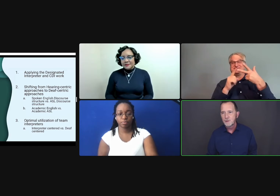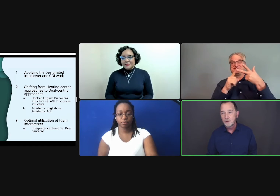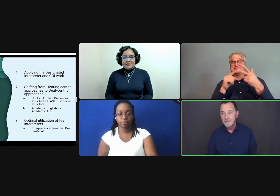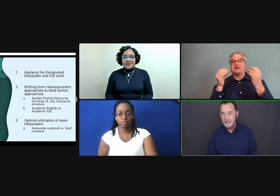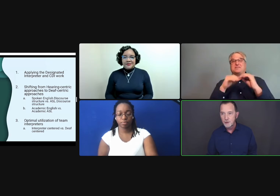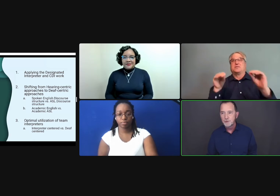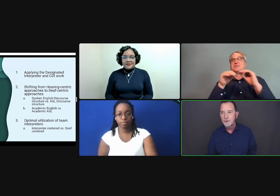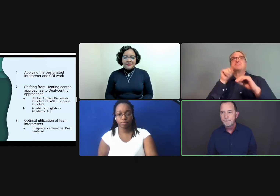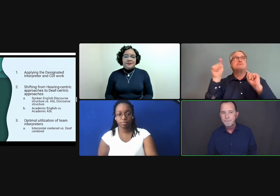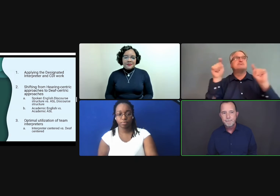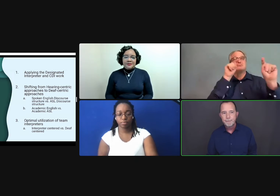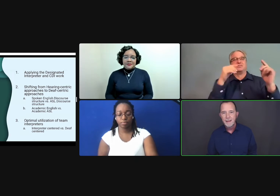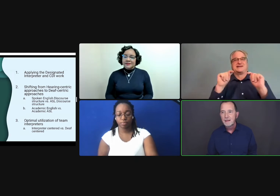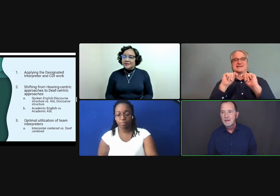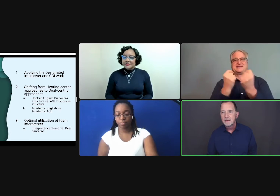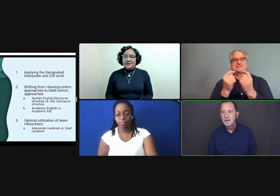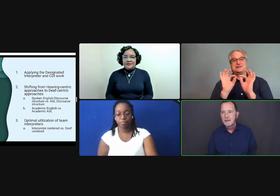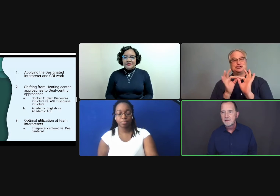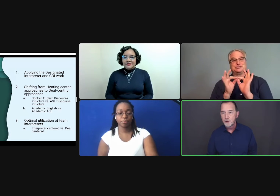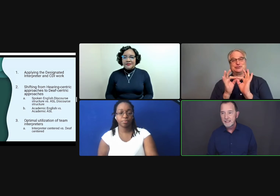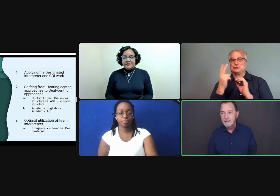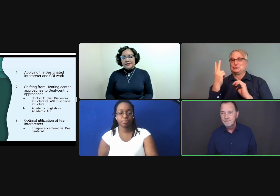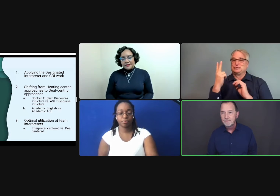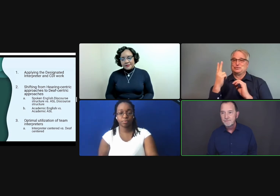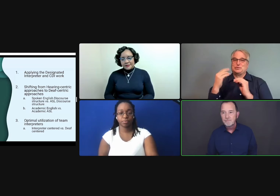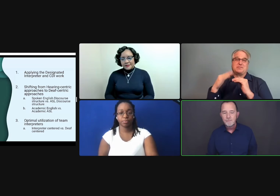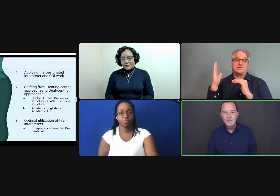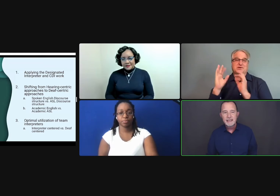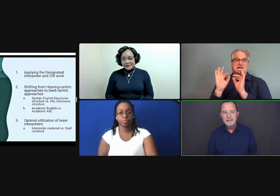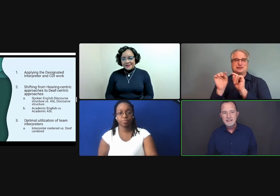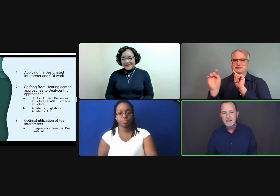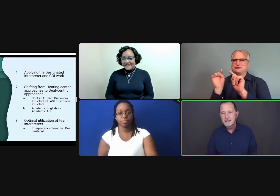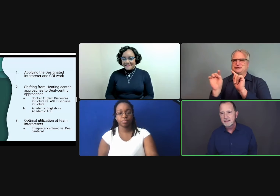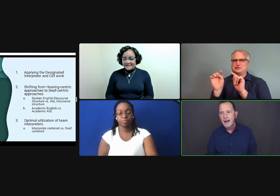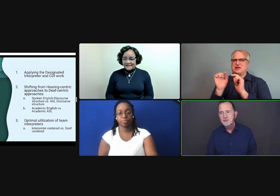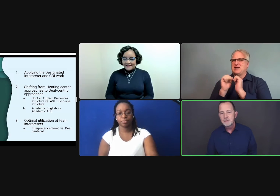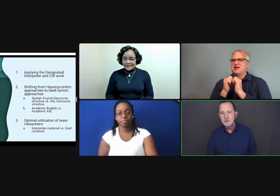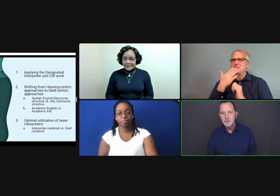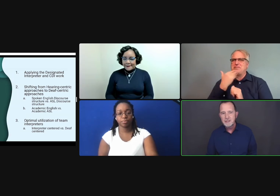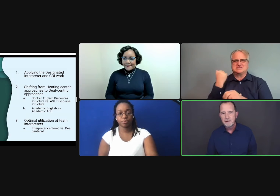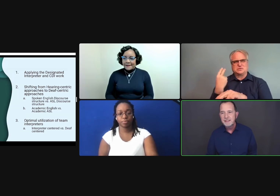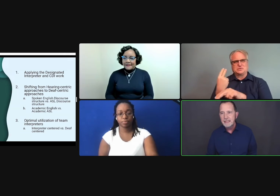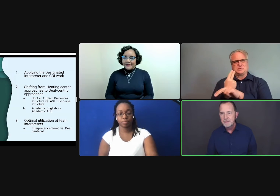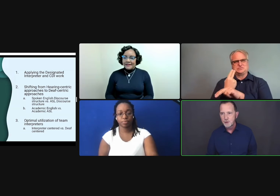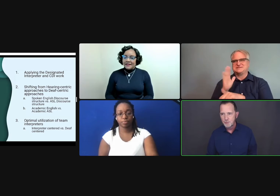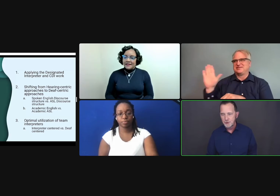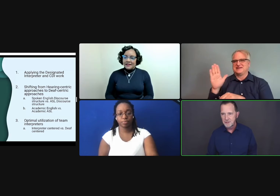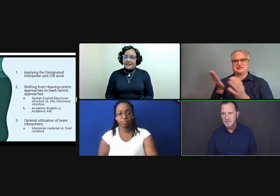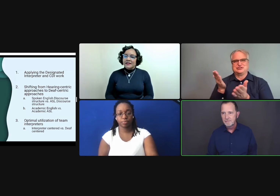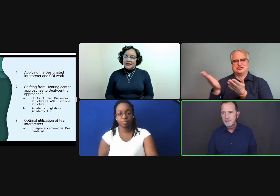on the work of the interpreter. Thirdly, we'd like to discuss the optimal use of team interpreters.